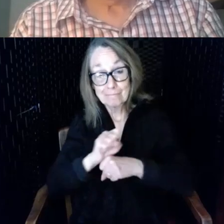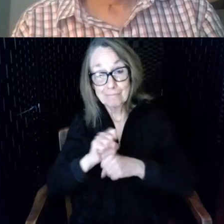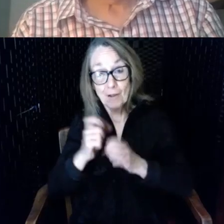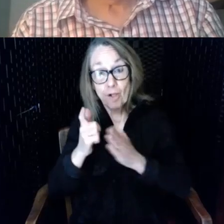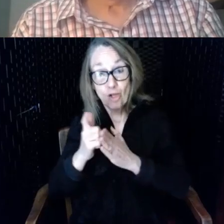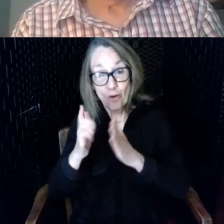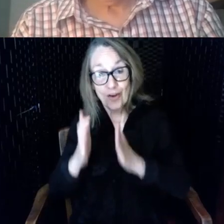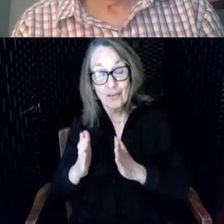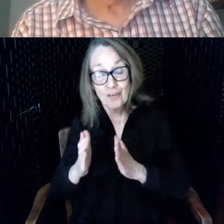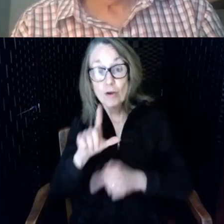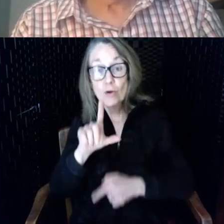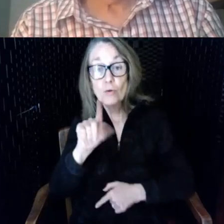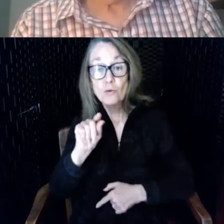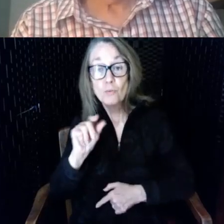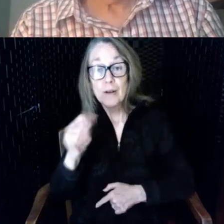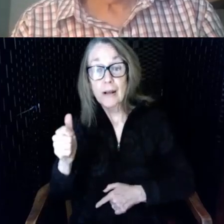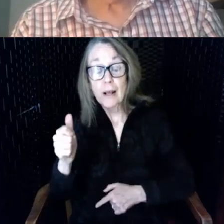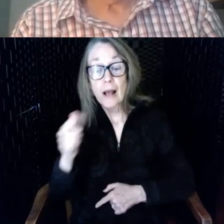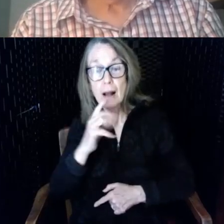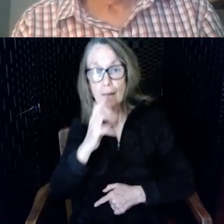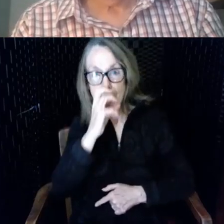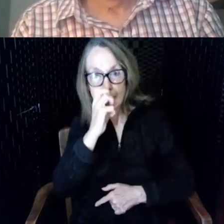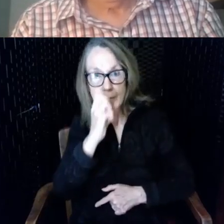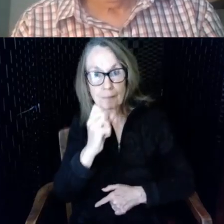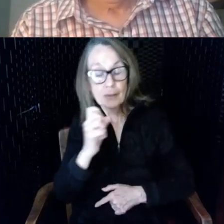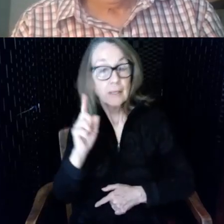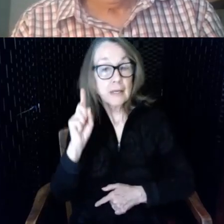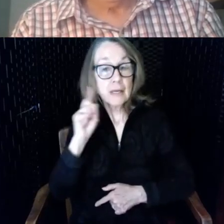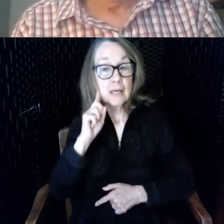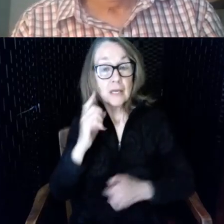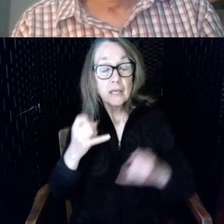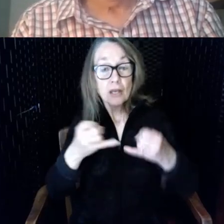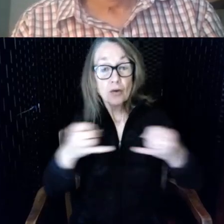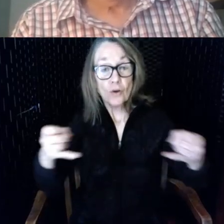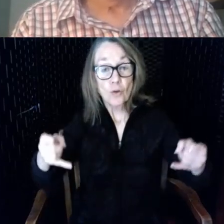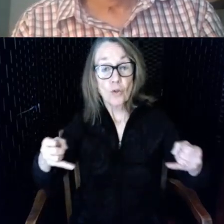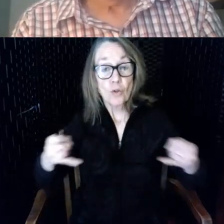interested in hearing loops because I've been hard of hearing and wearing hearing